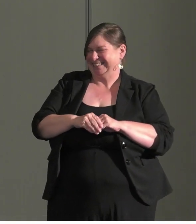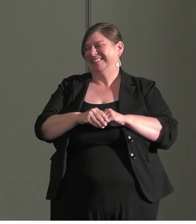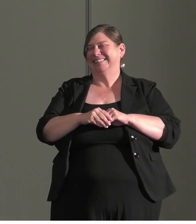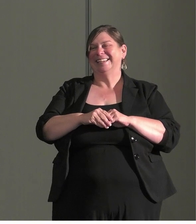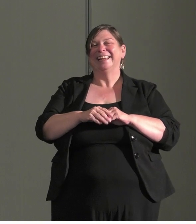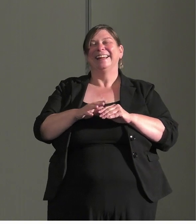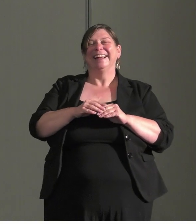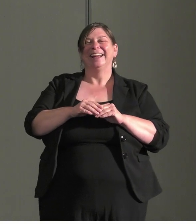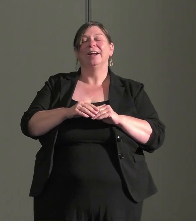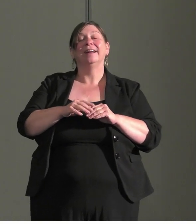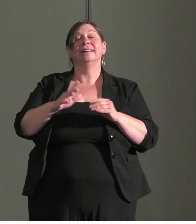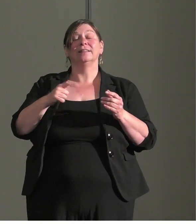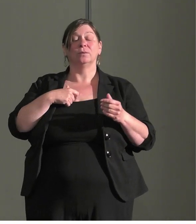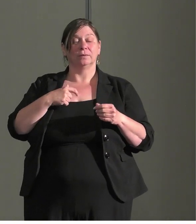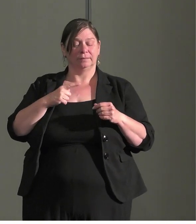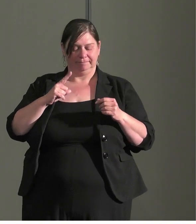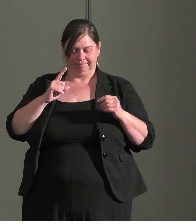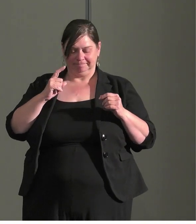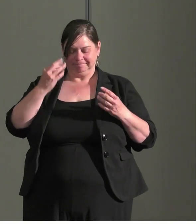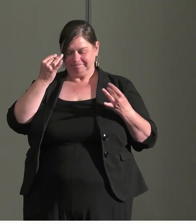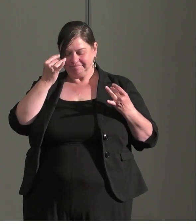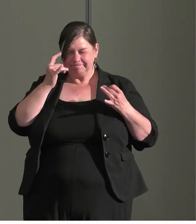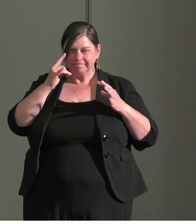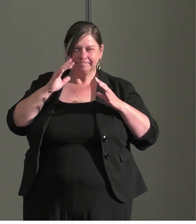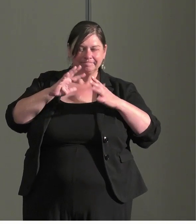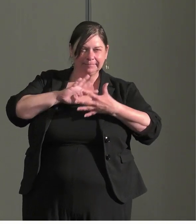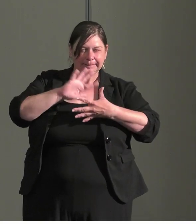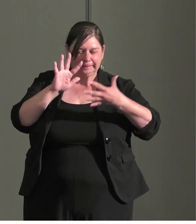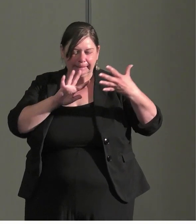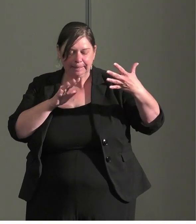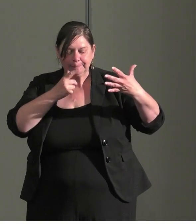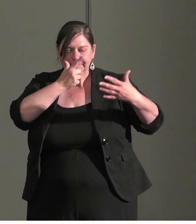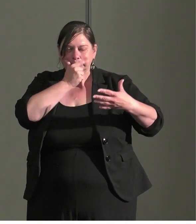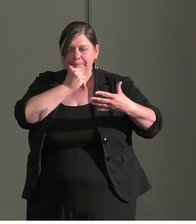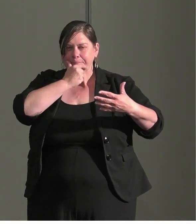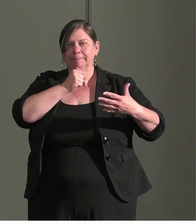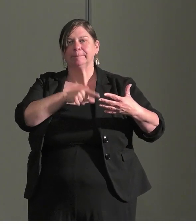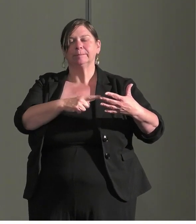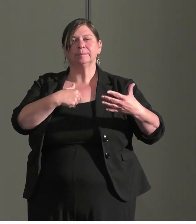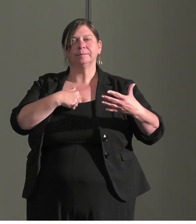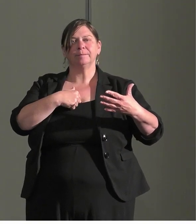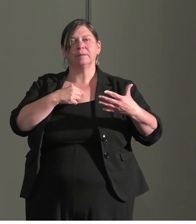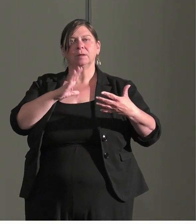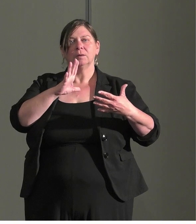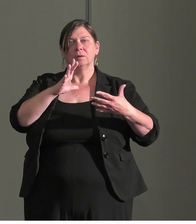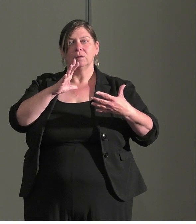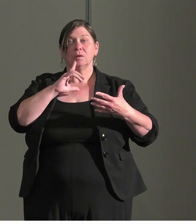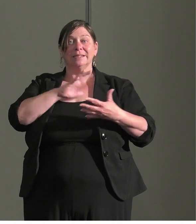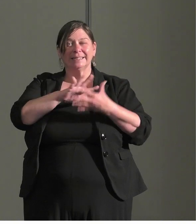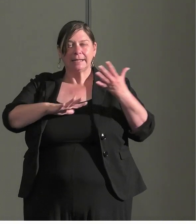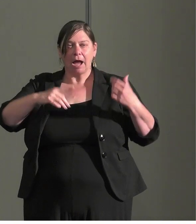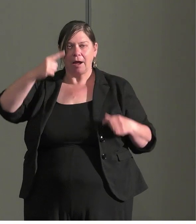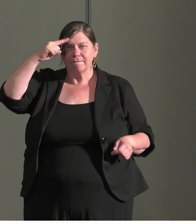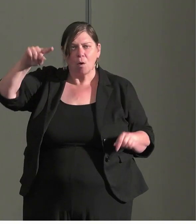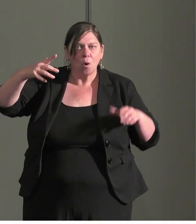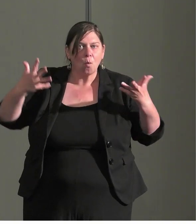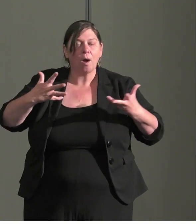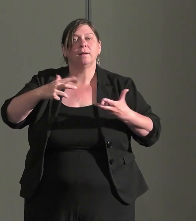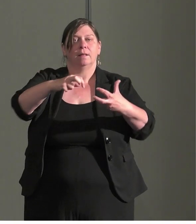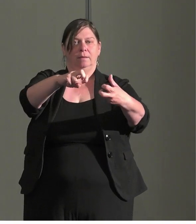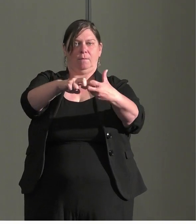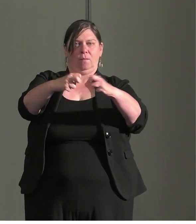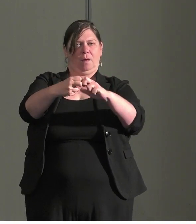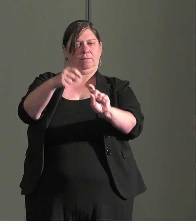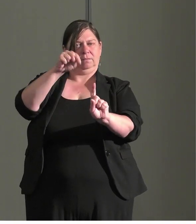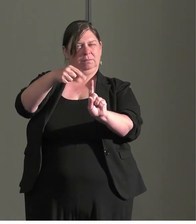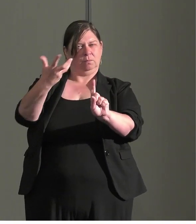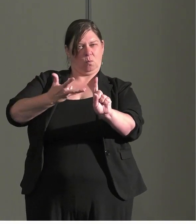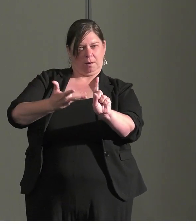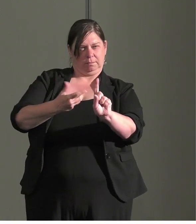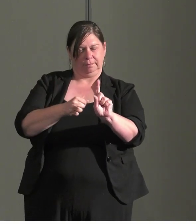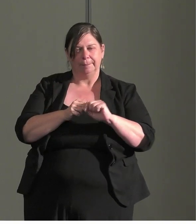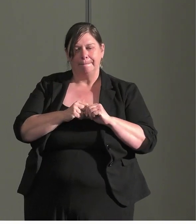We design we need to look at what are we actually trying to design for? What is the issue? Or the